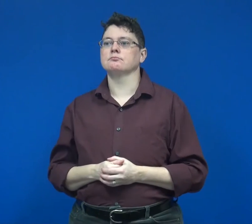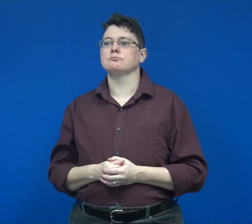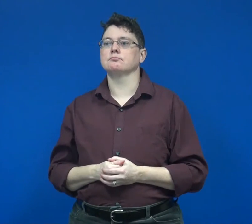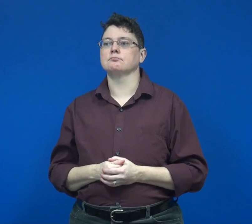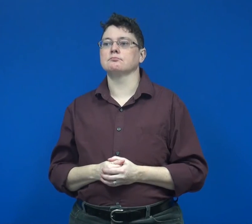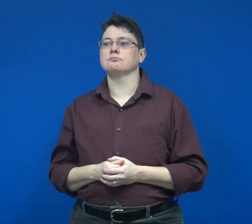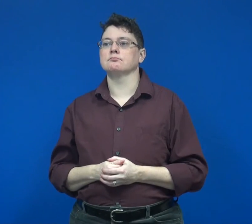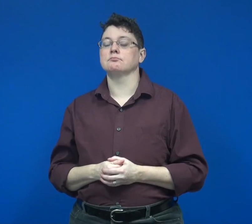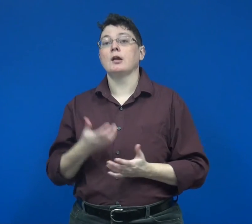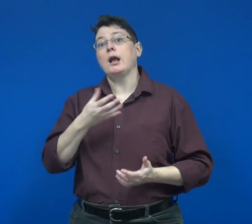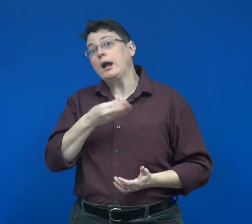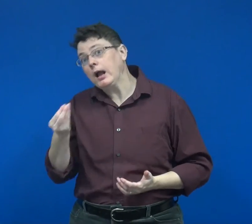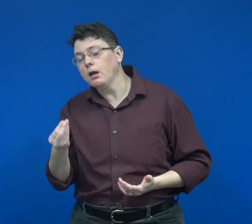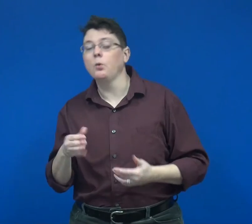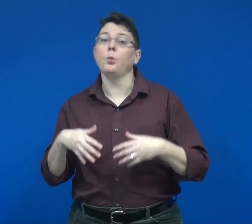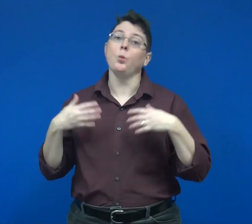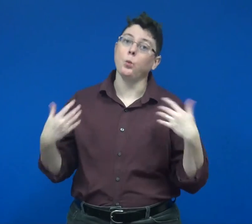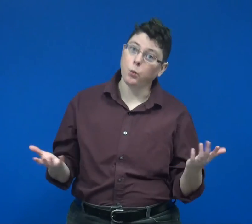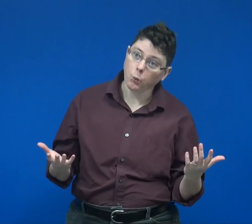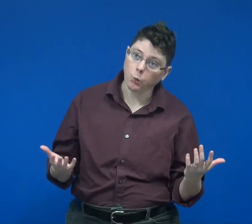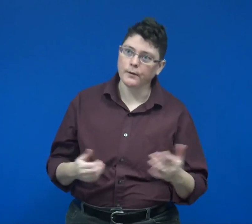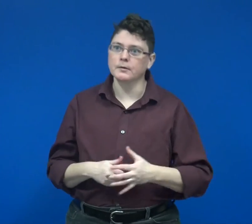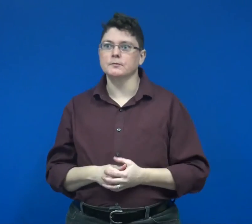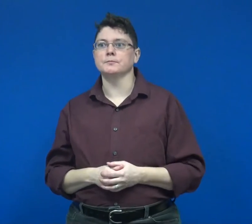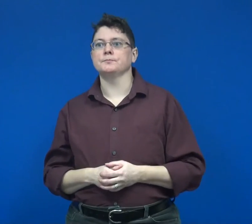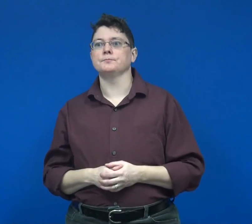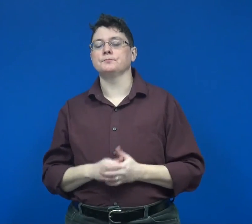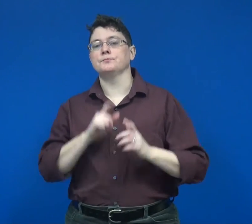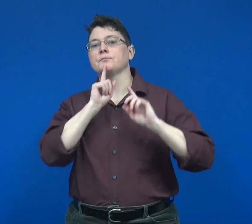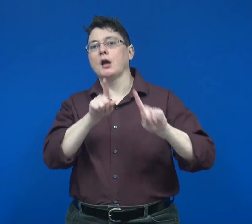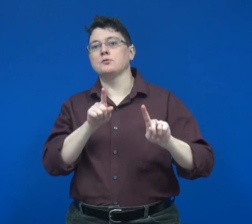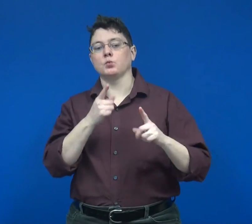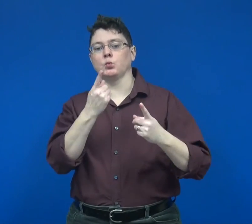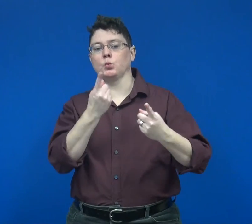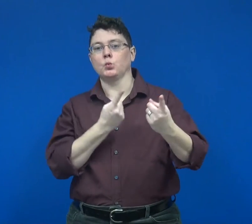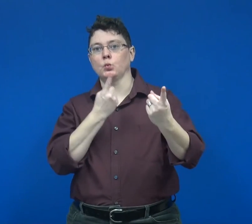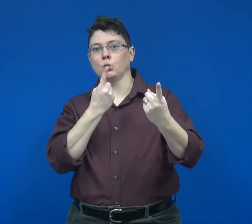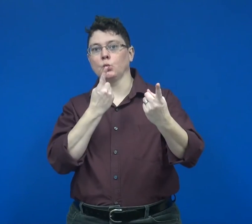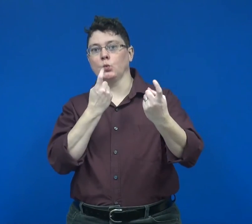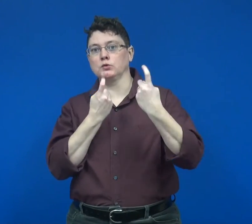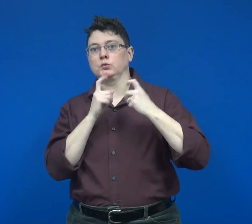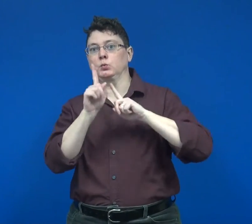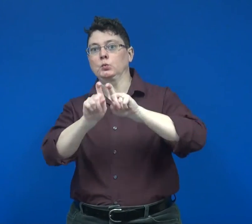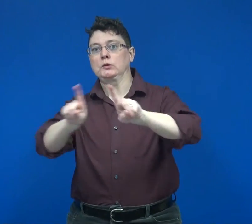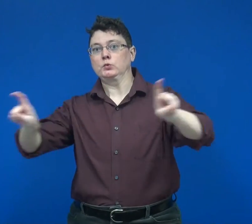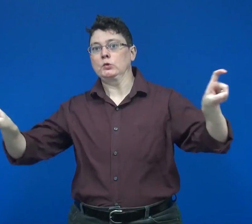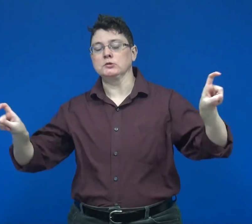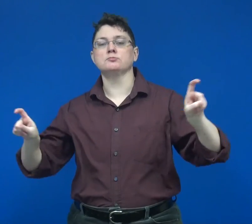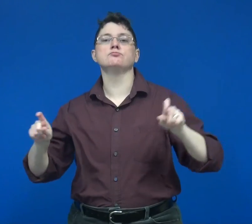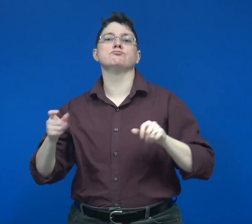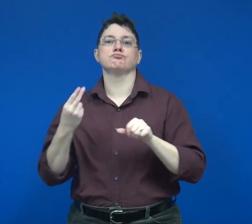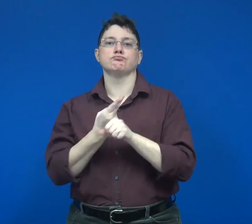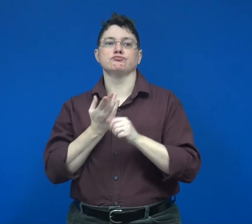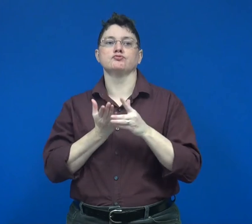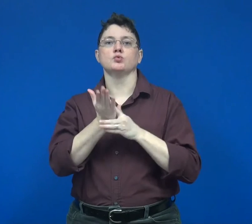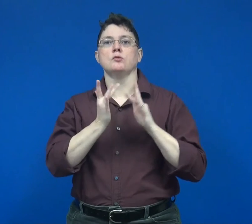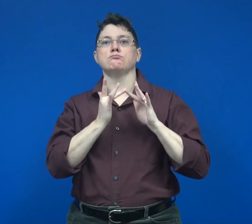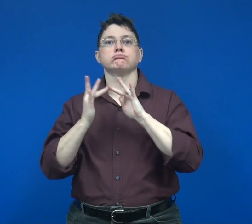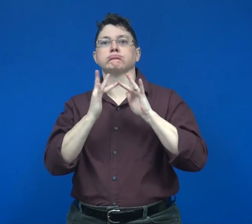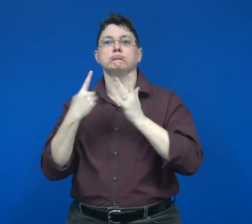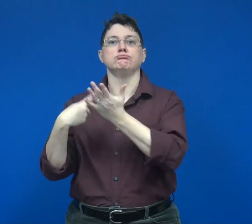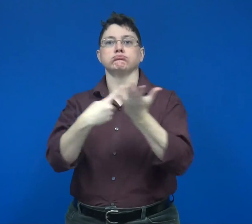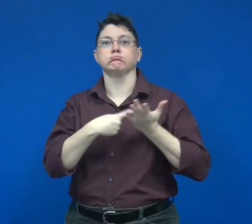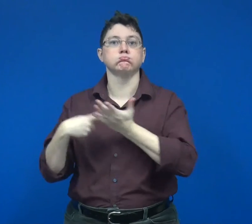and/or answer questions using discussion board.